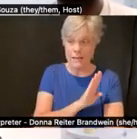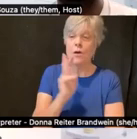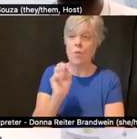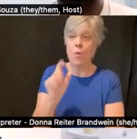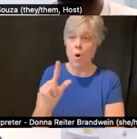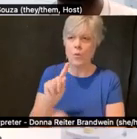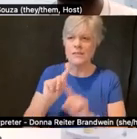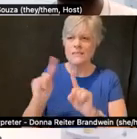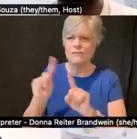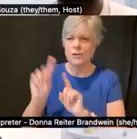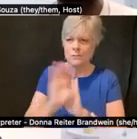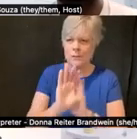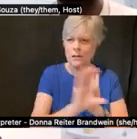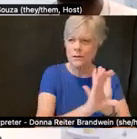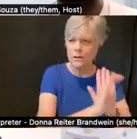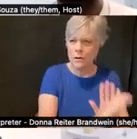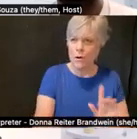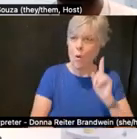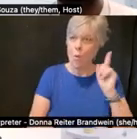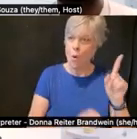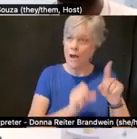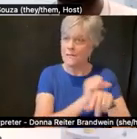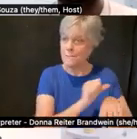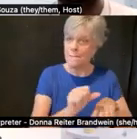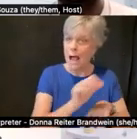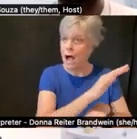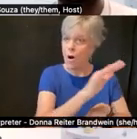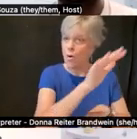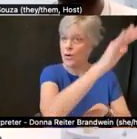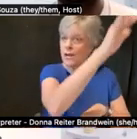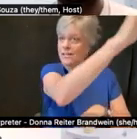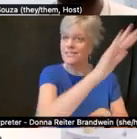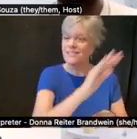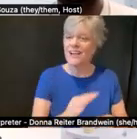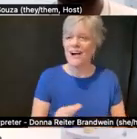One of a mountainous landscape of cherry blossoms.